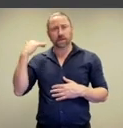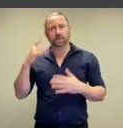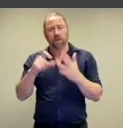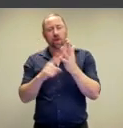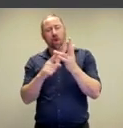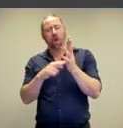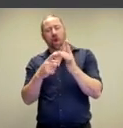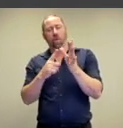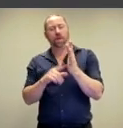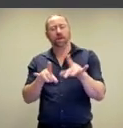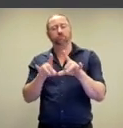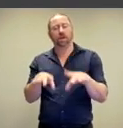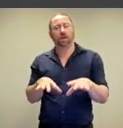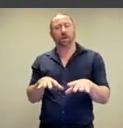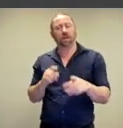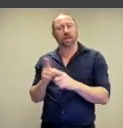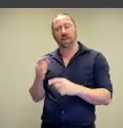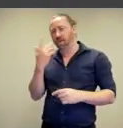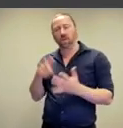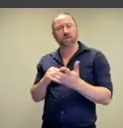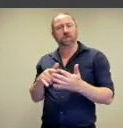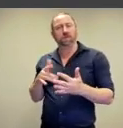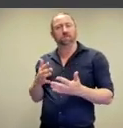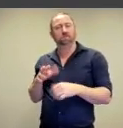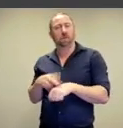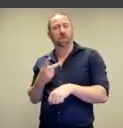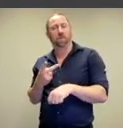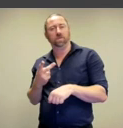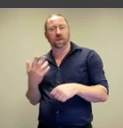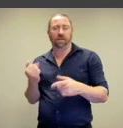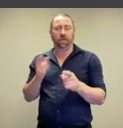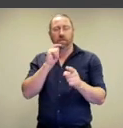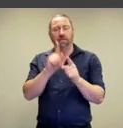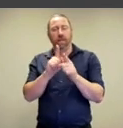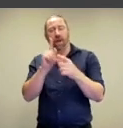servants in colonial Australia. So, he's